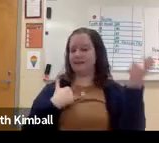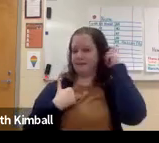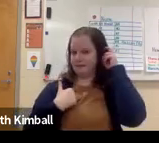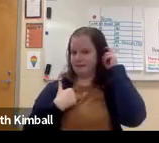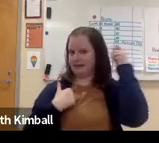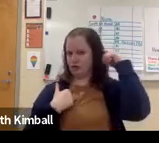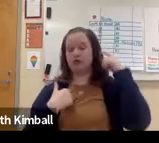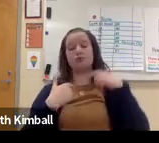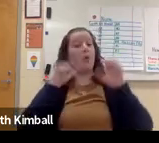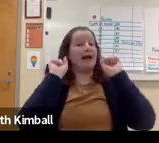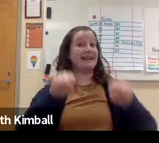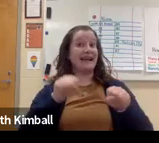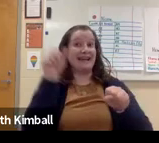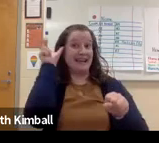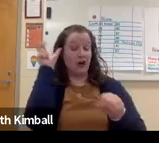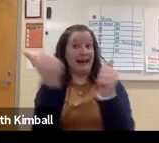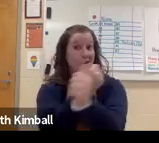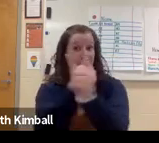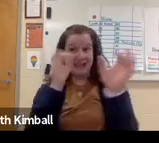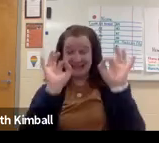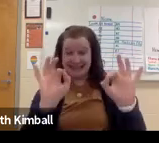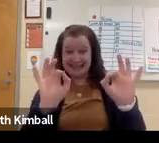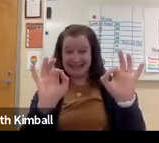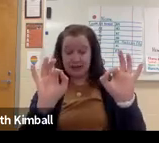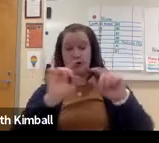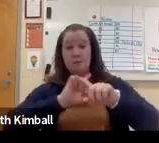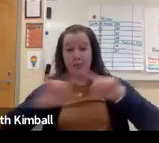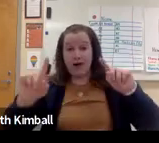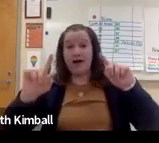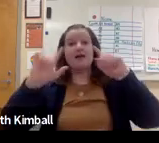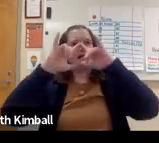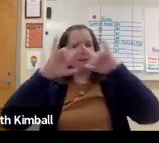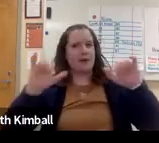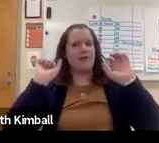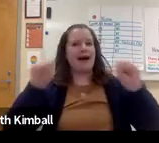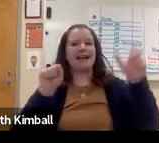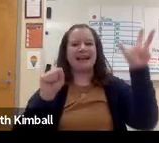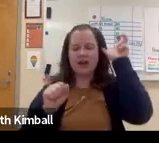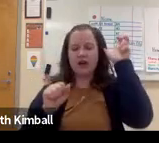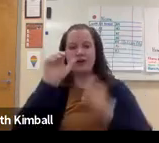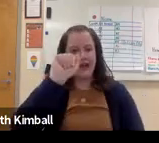One of the really nice things about that is I have an implant and it doesn't mean that I'm able to hear everything